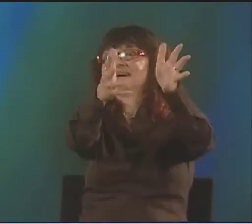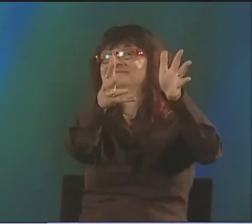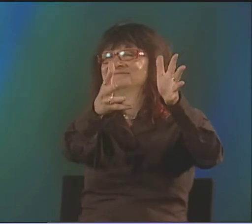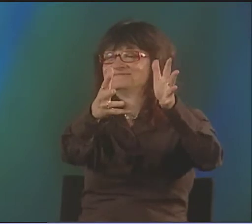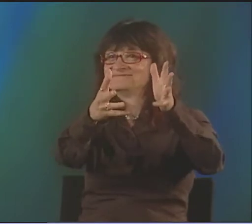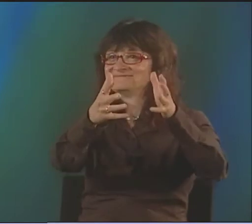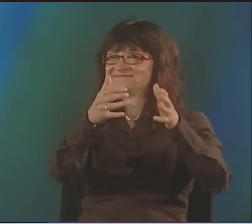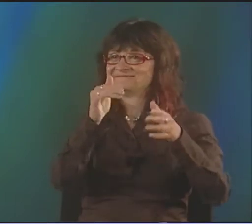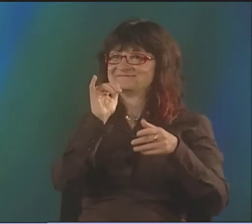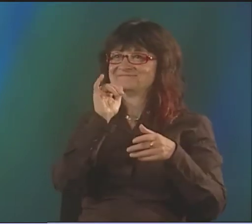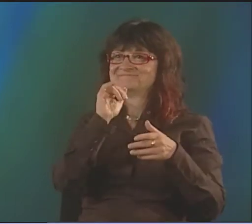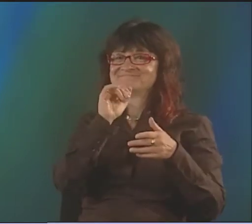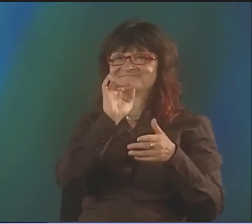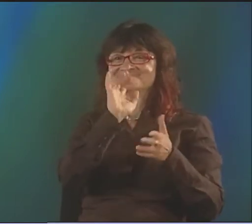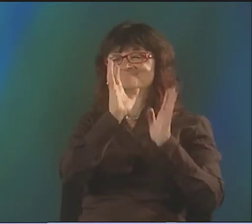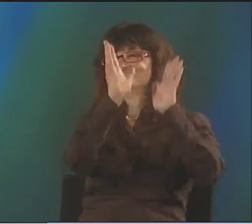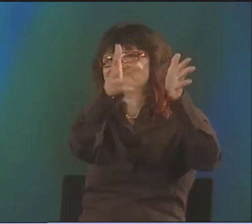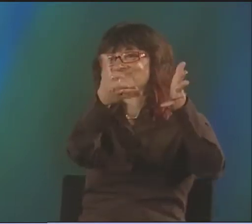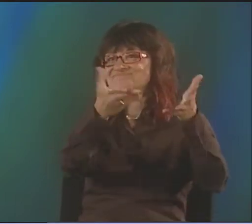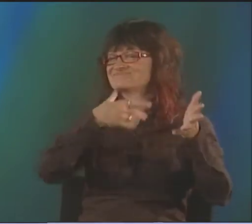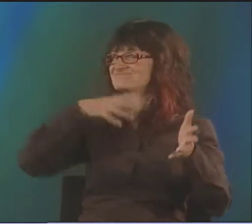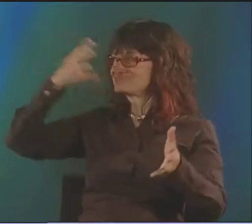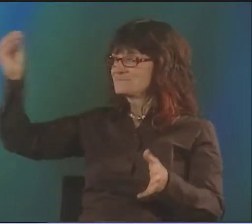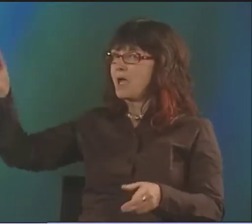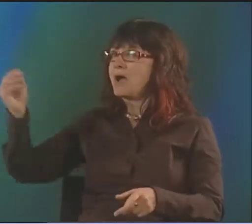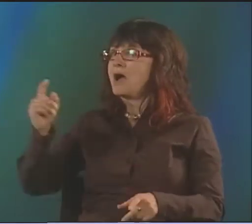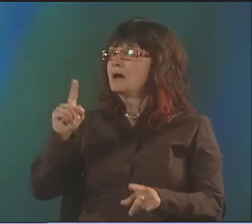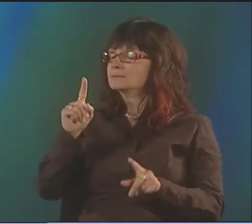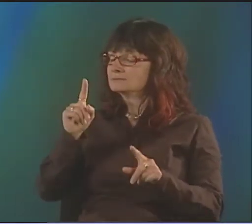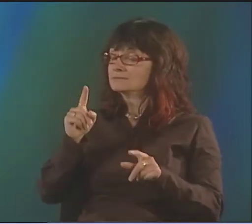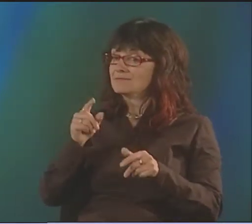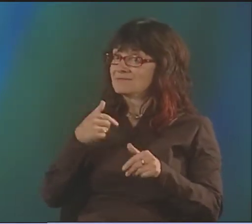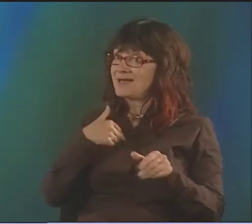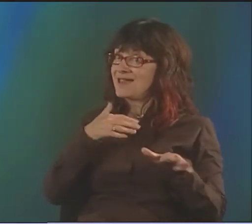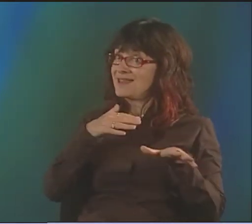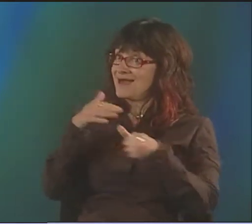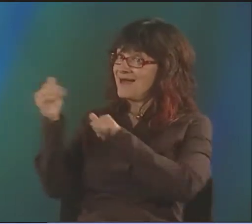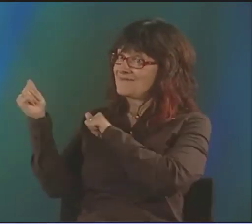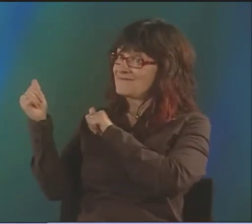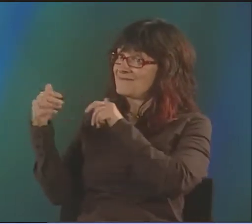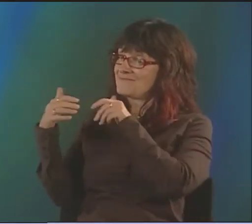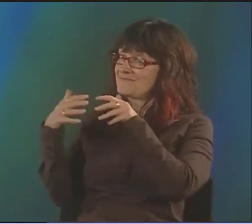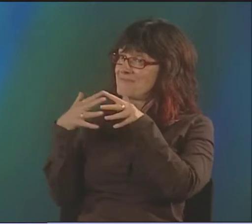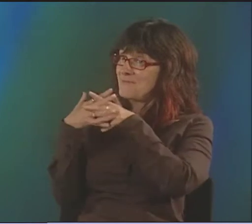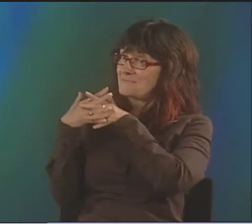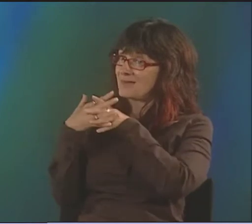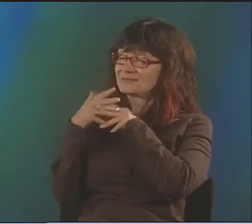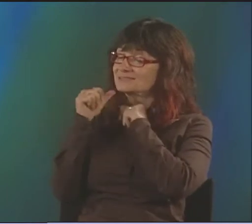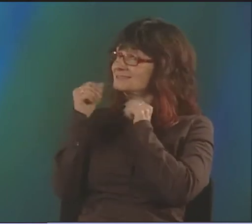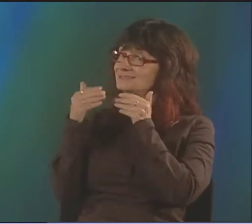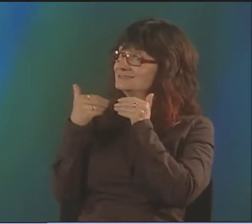AND THEN I LEFT. IT'S KIND OF FUNNY. IT'S LIKE I JUST SORT OF LEFT ALL THAT BEHIND.